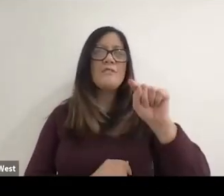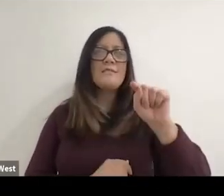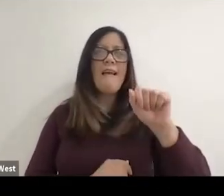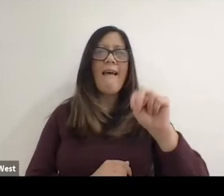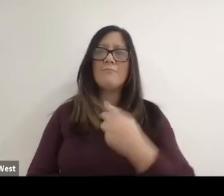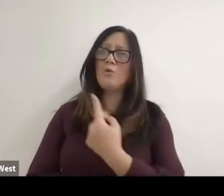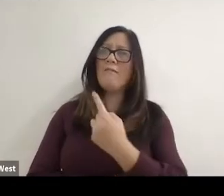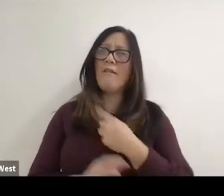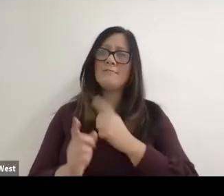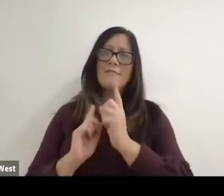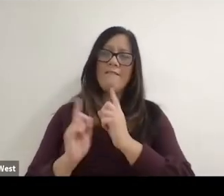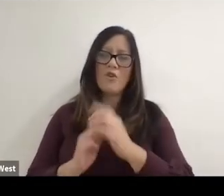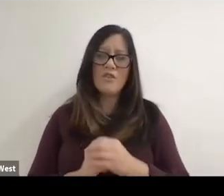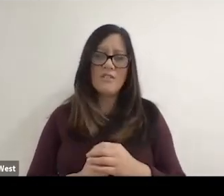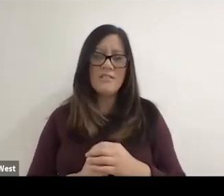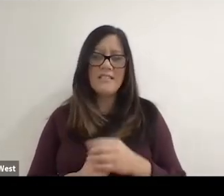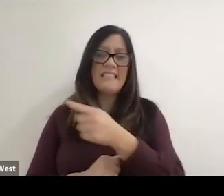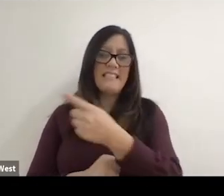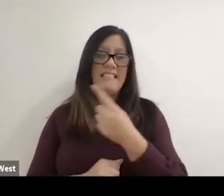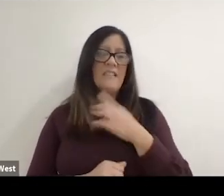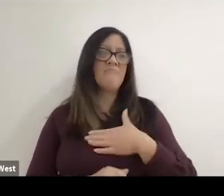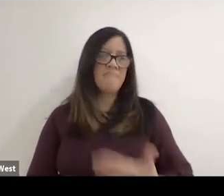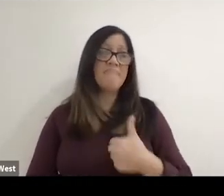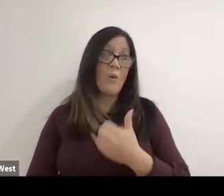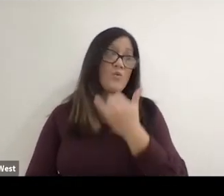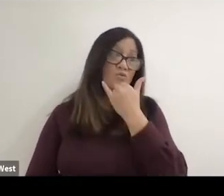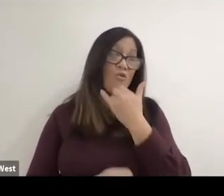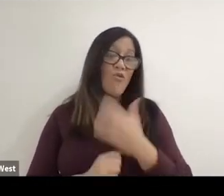a conversation and and of course he goes. Hey, I was wrong and he wanted to